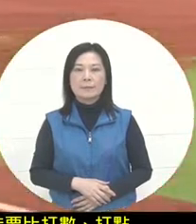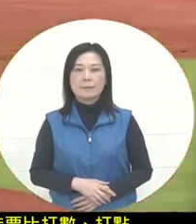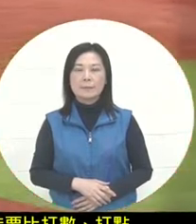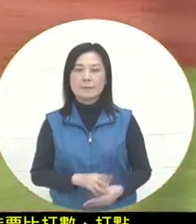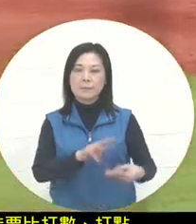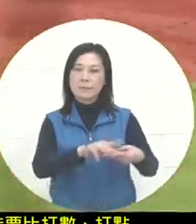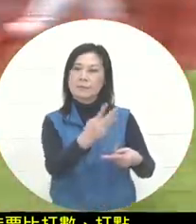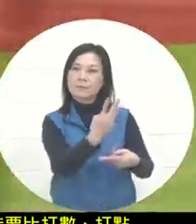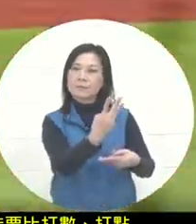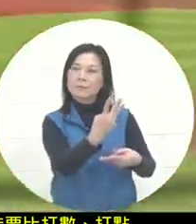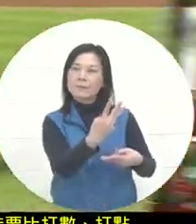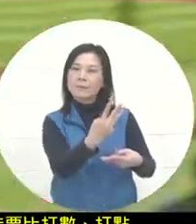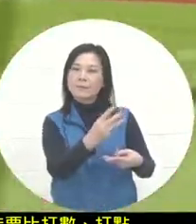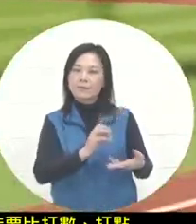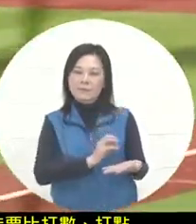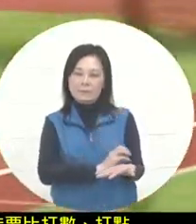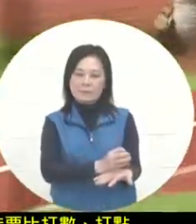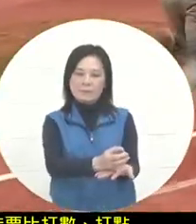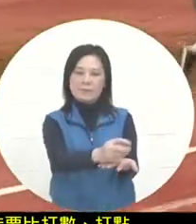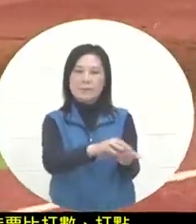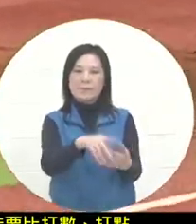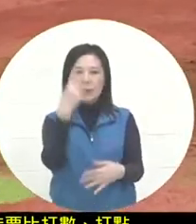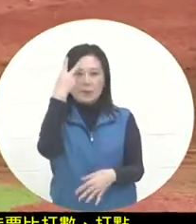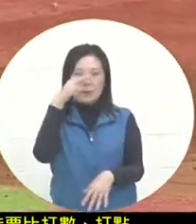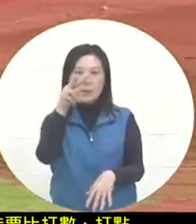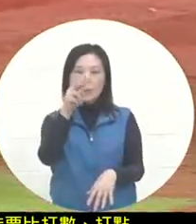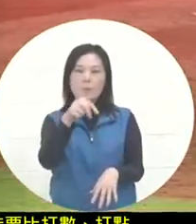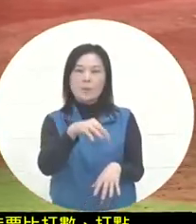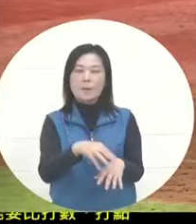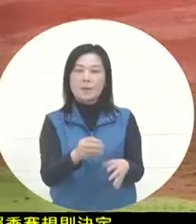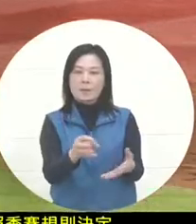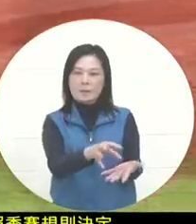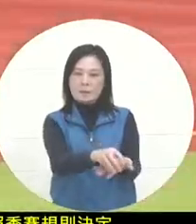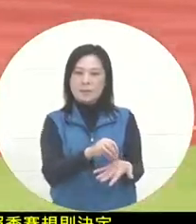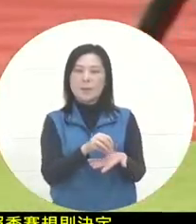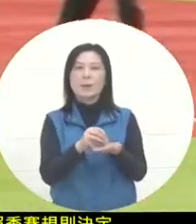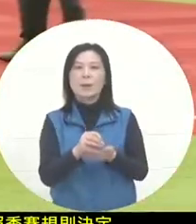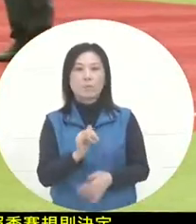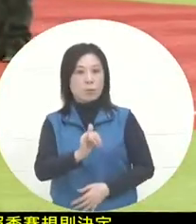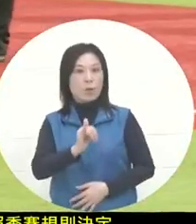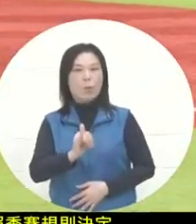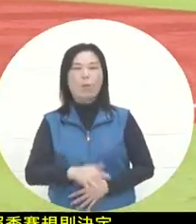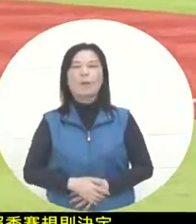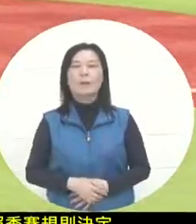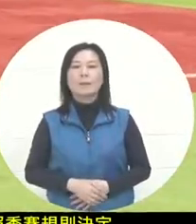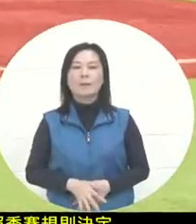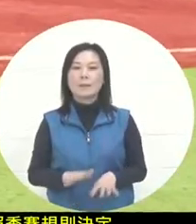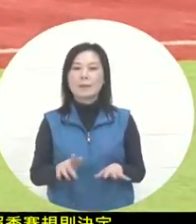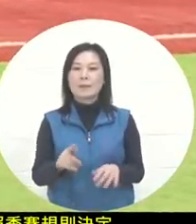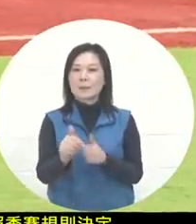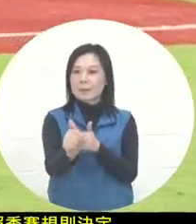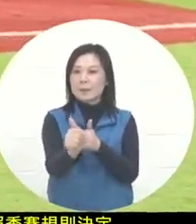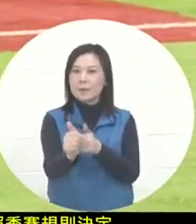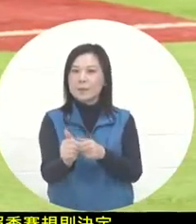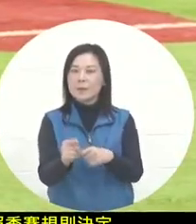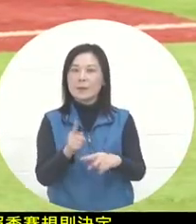the ground ball in the direction of third base is determined. After the Mexican three teams receive it , this is pretty good. Now from the end of the game,